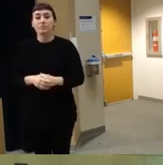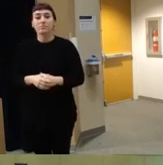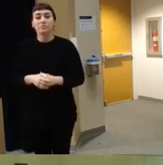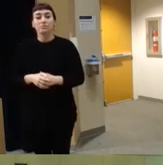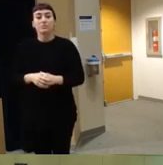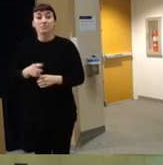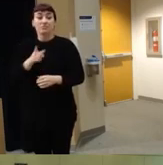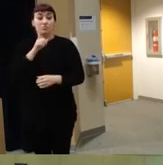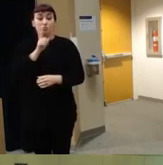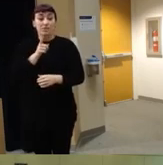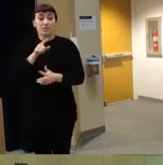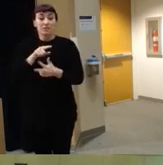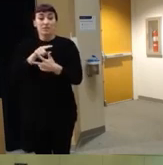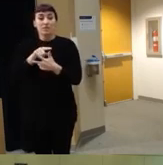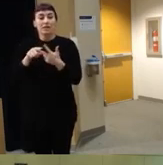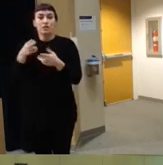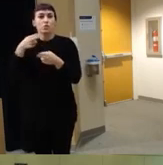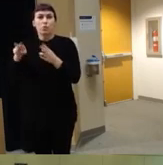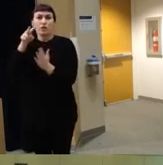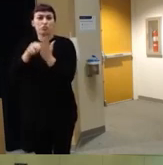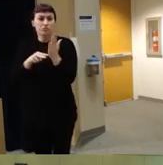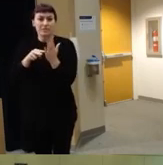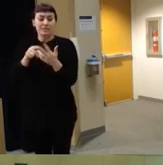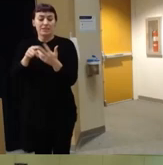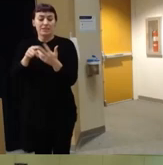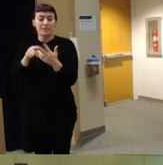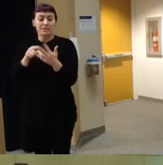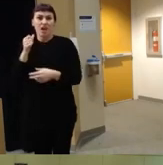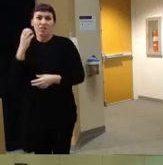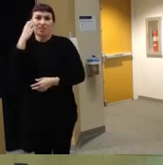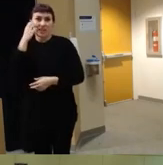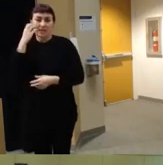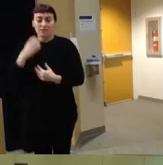really kind of a it's a quick read it's not a real thick book um but has kind of goes